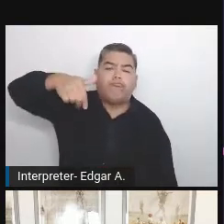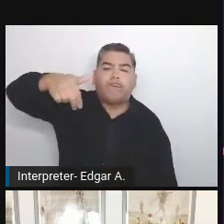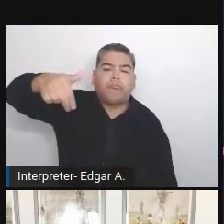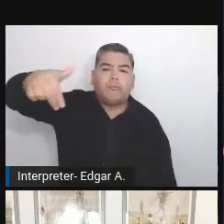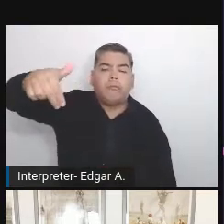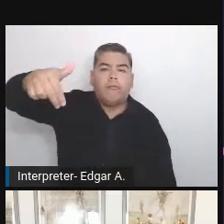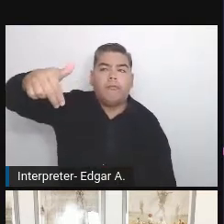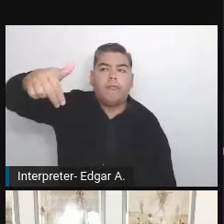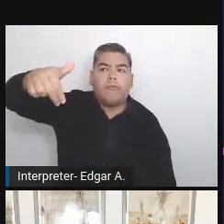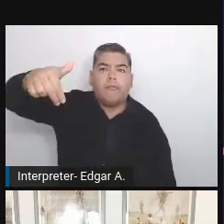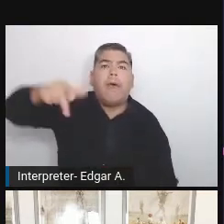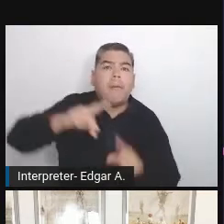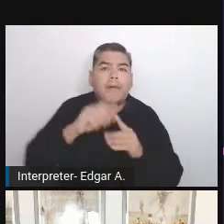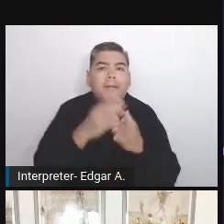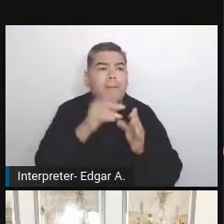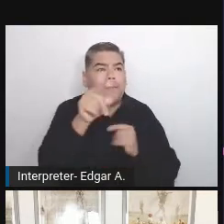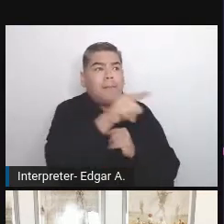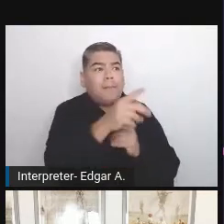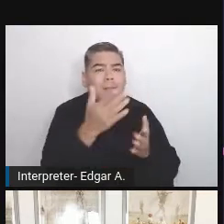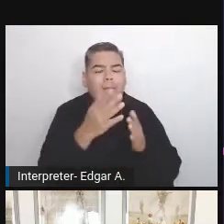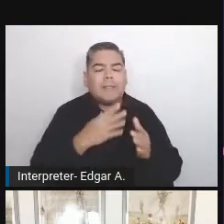Also, I became a parent.